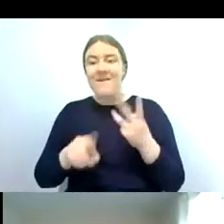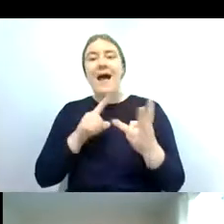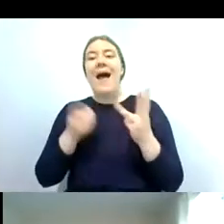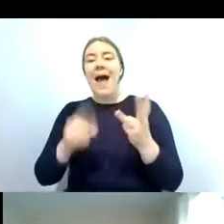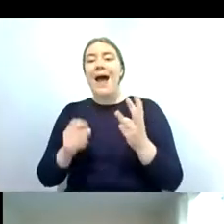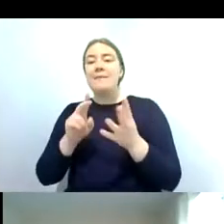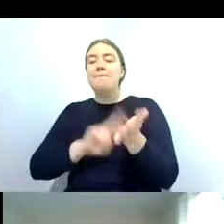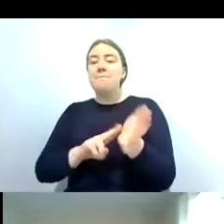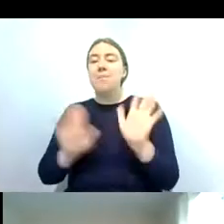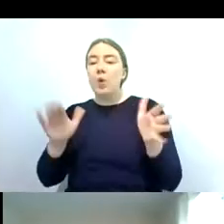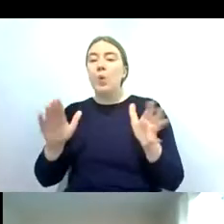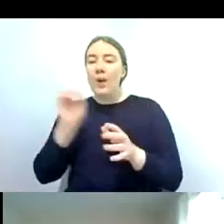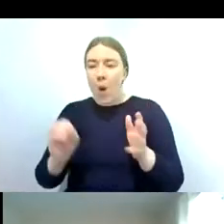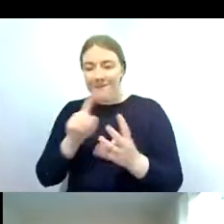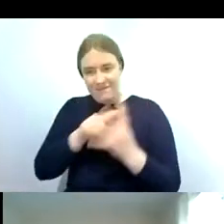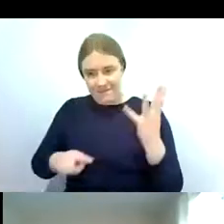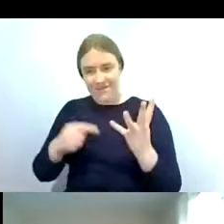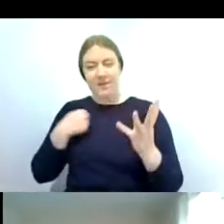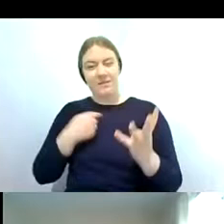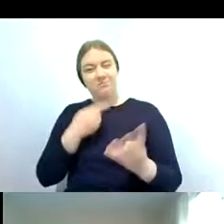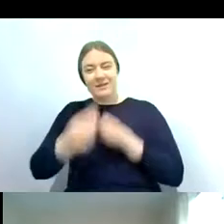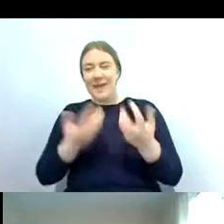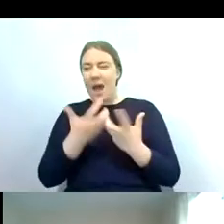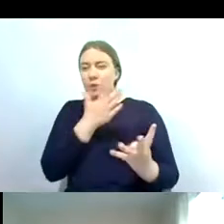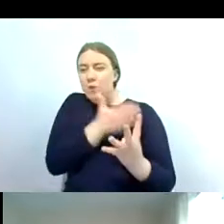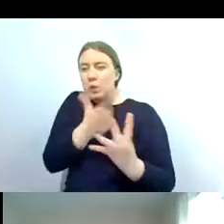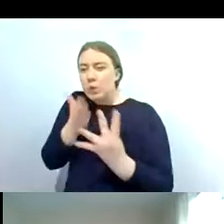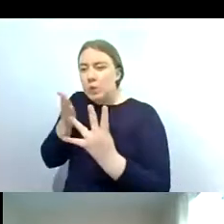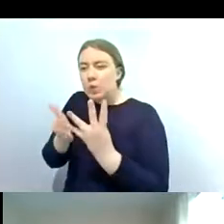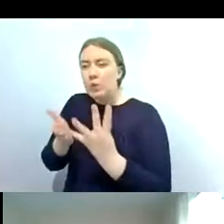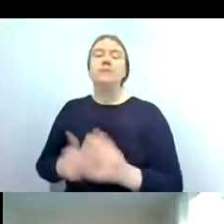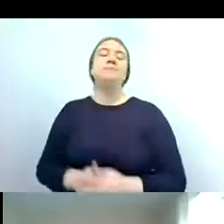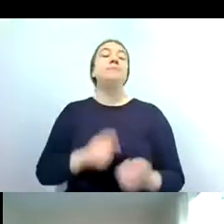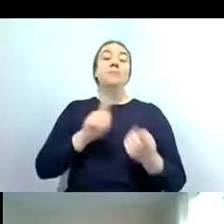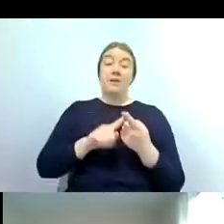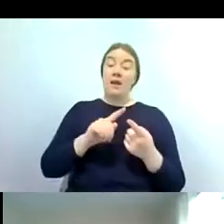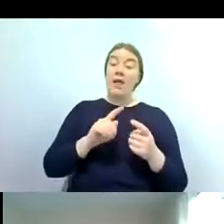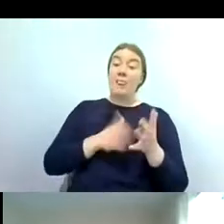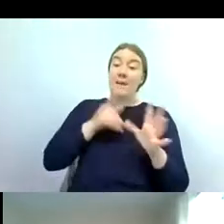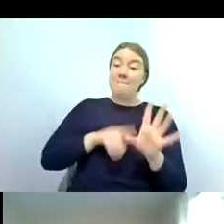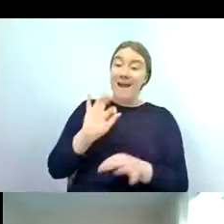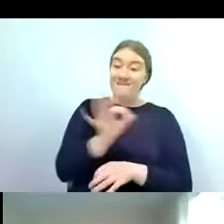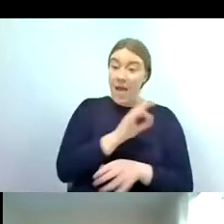uh distinguish these from each other so for the mayfly group i think if you when you look at the